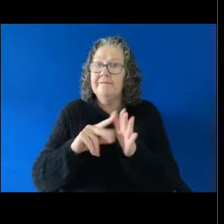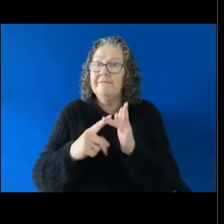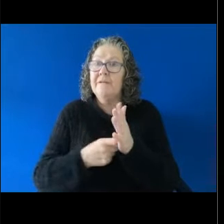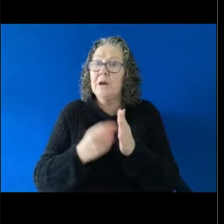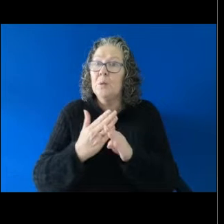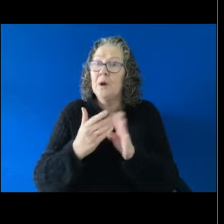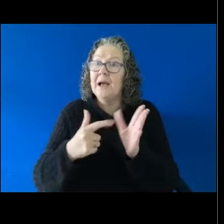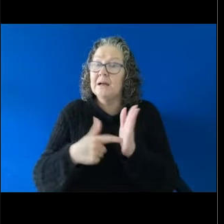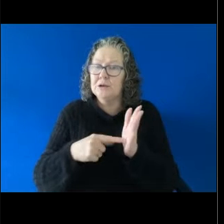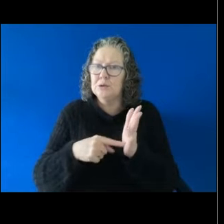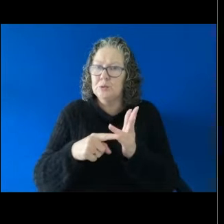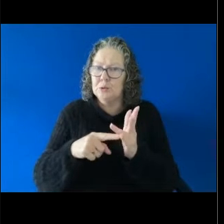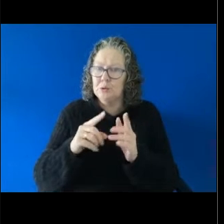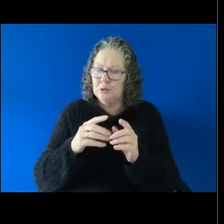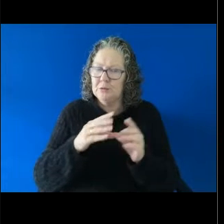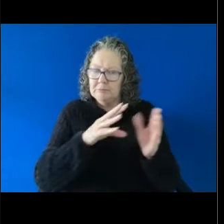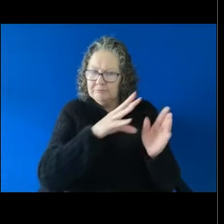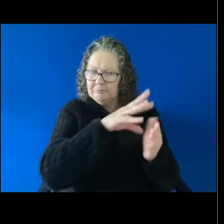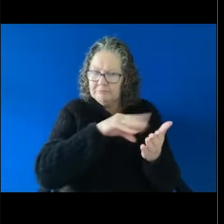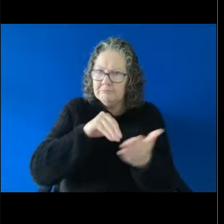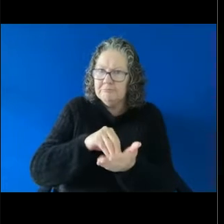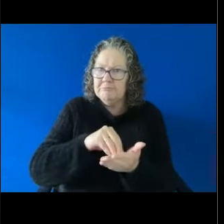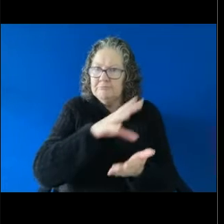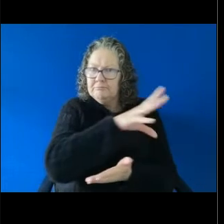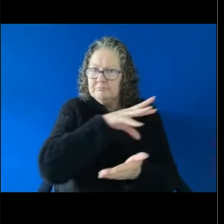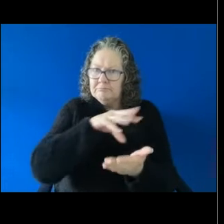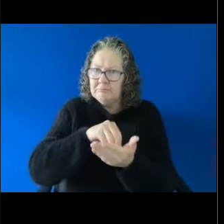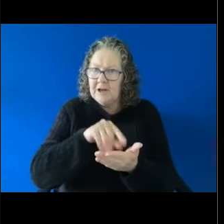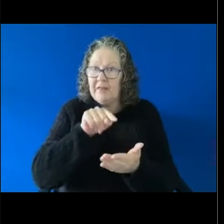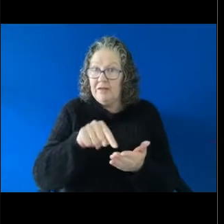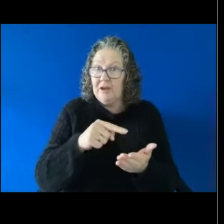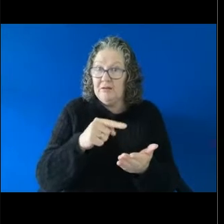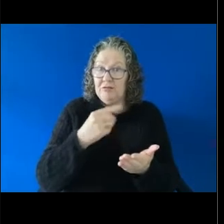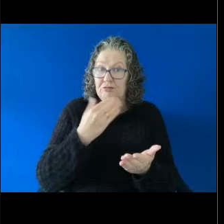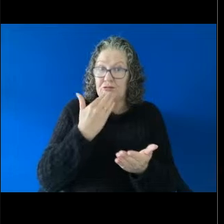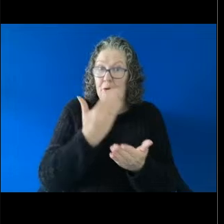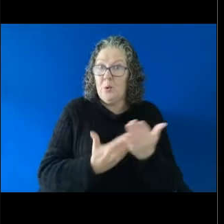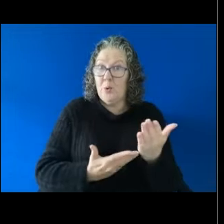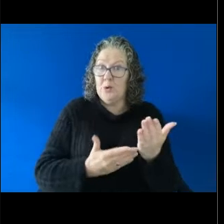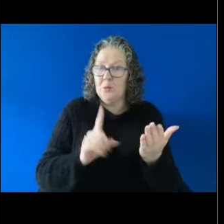the recommendations that were in this report. So just touching on the most important ones.